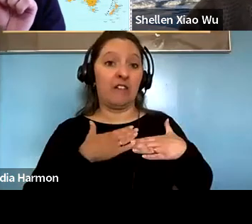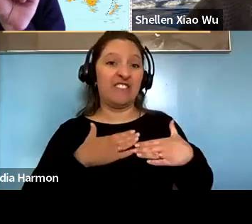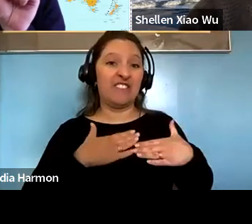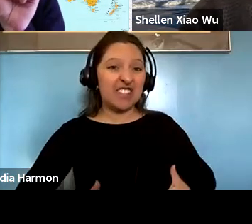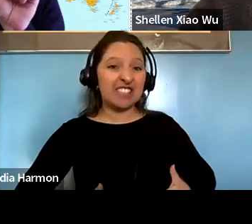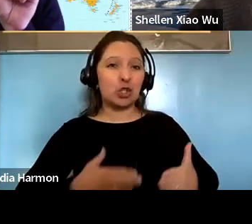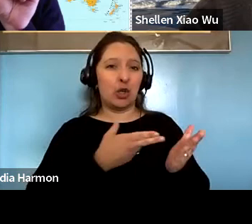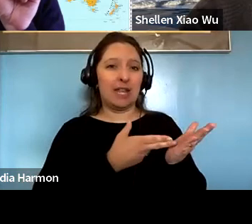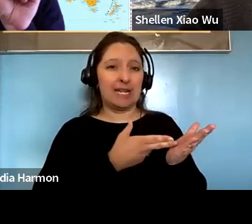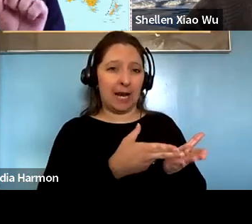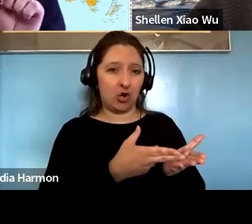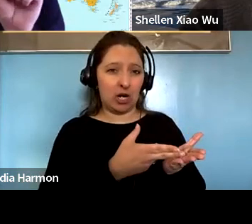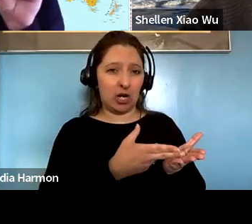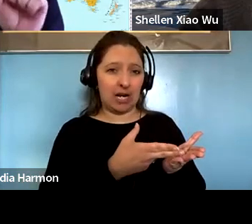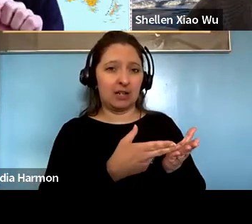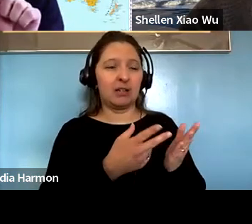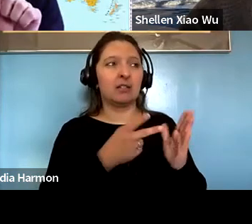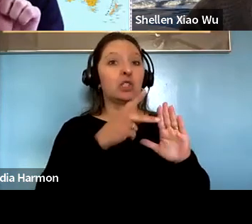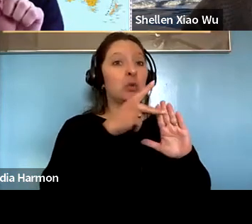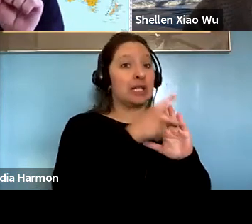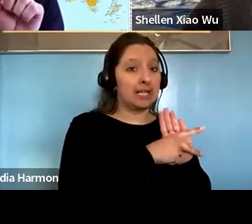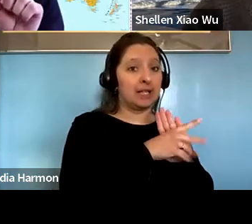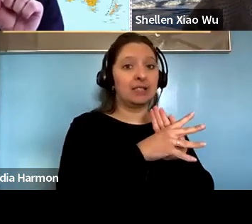Paul Gellert: Right killings and physical violence against.